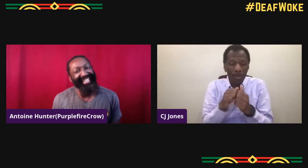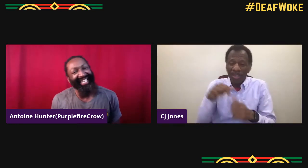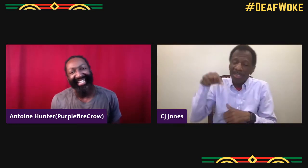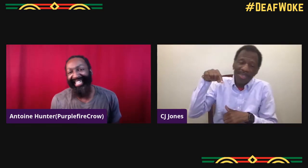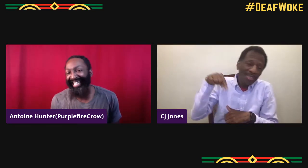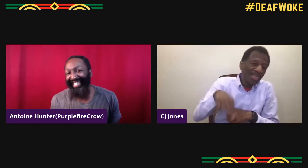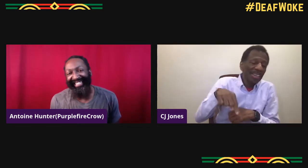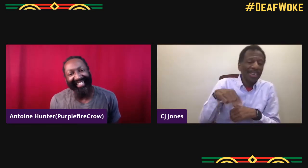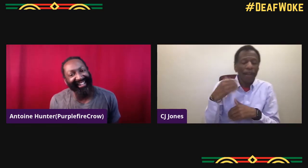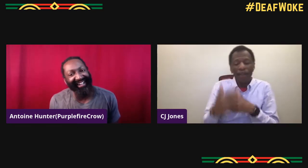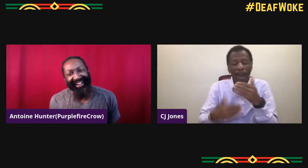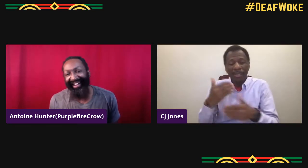as much as I can